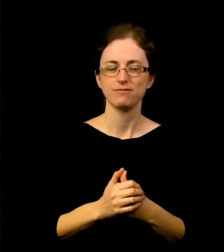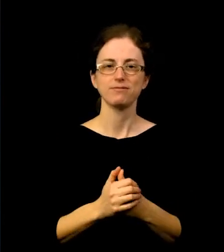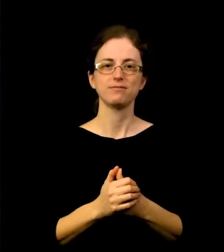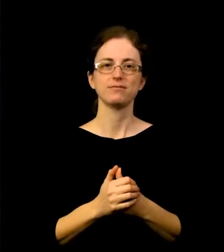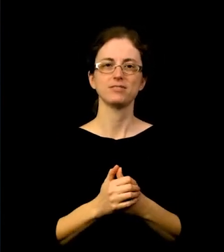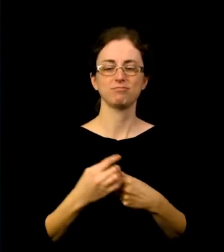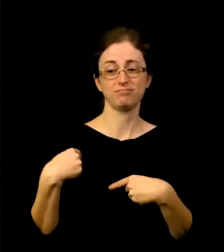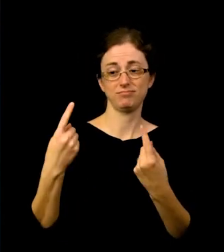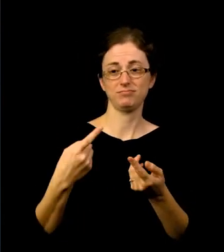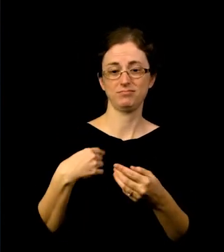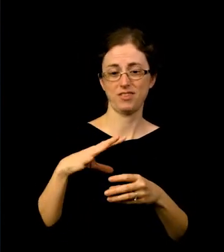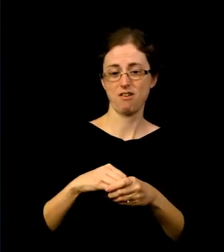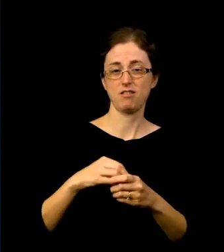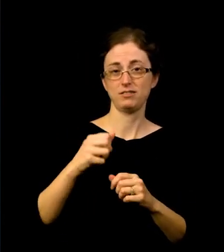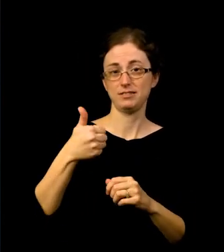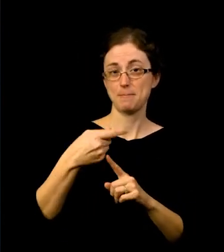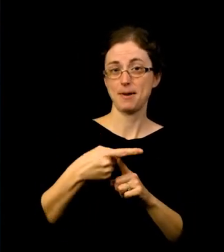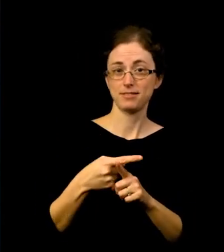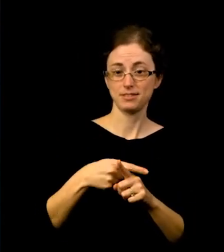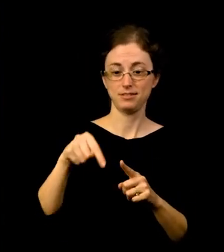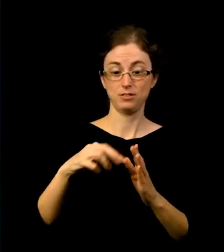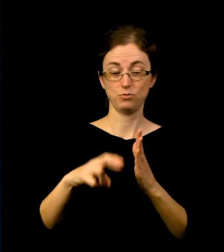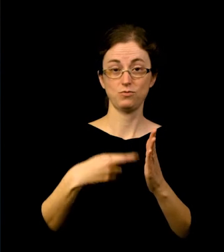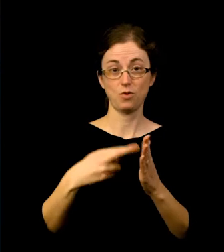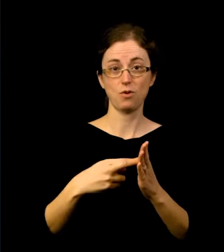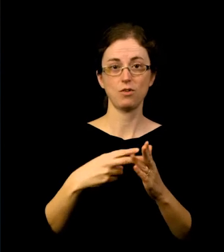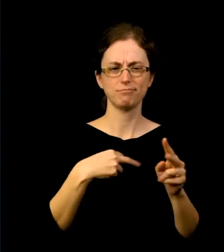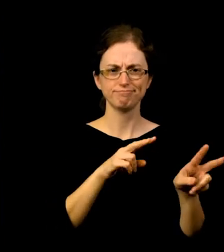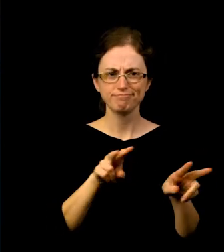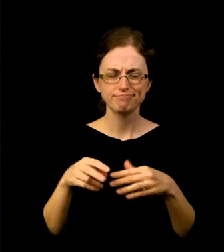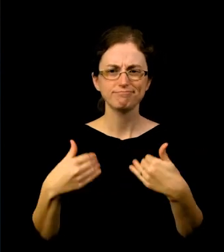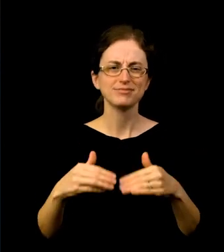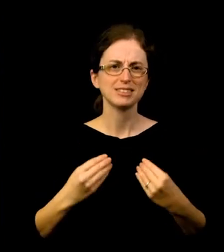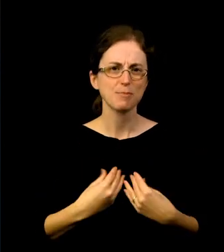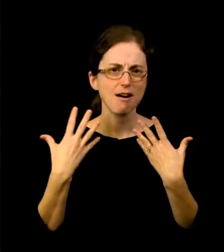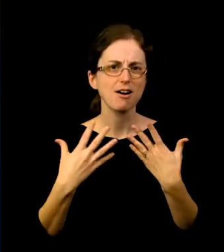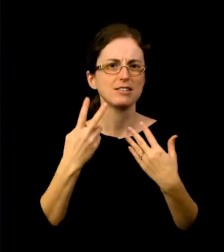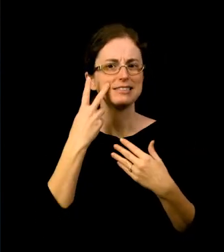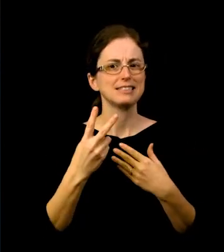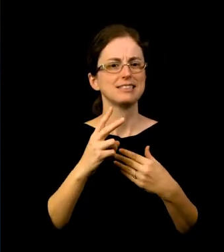that art can continue to function in these critical ways because the truth is it makes a difference in our lives.